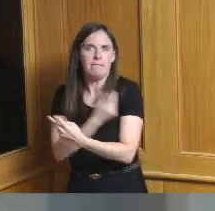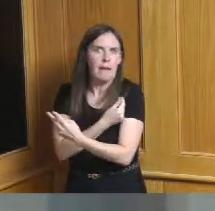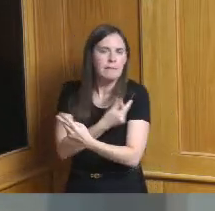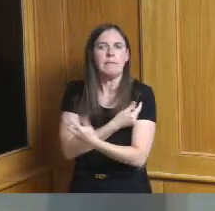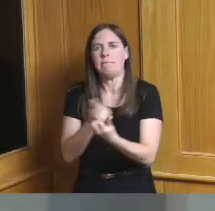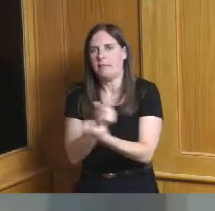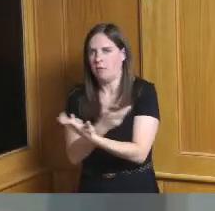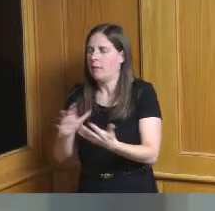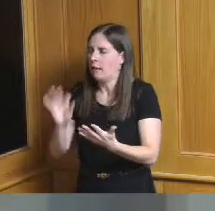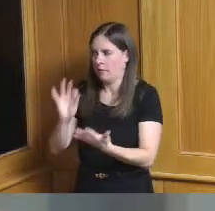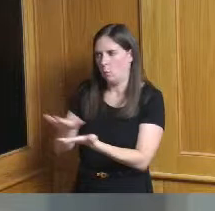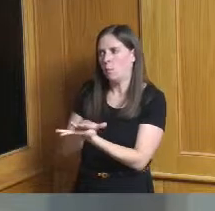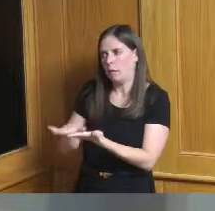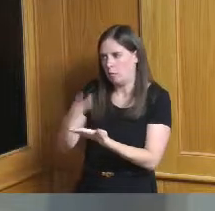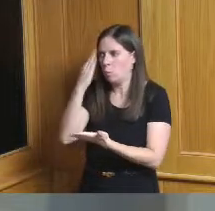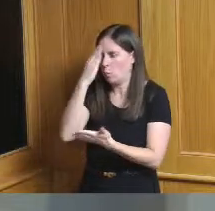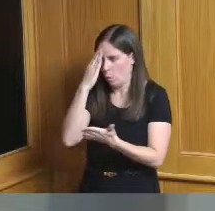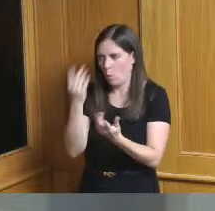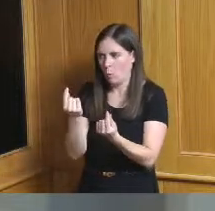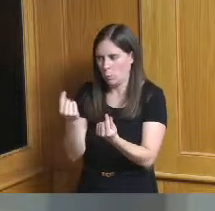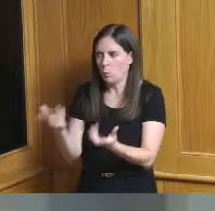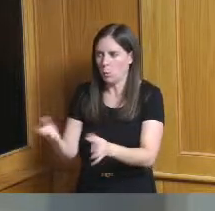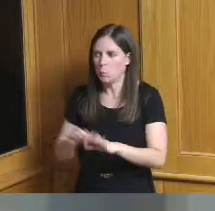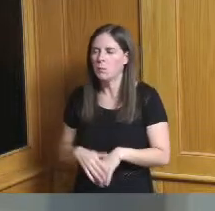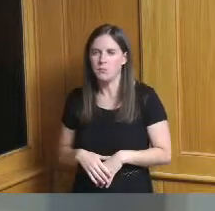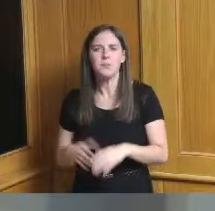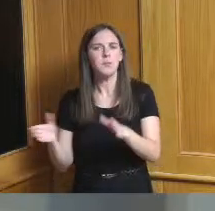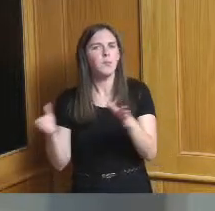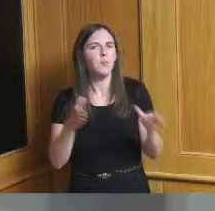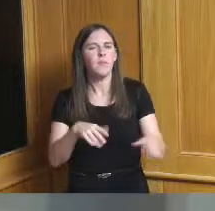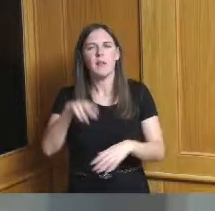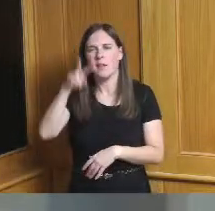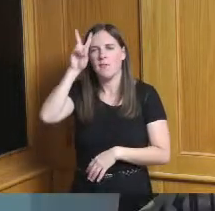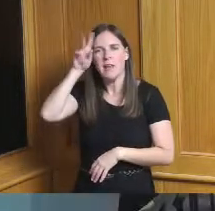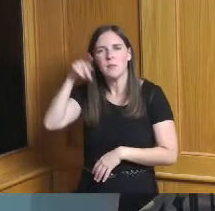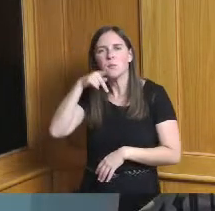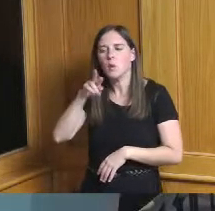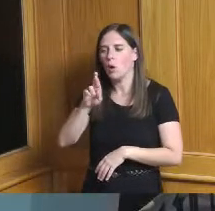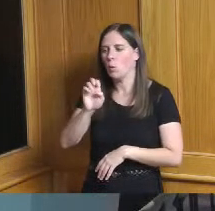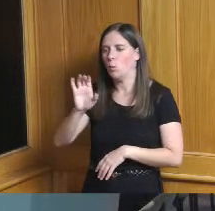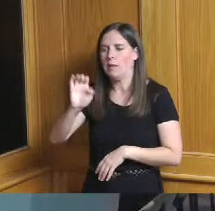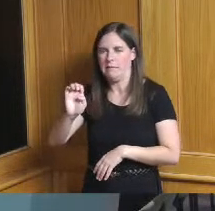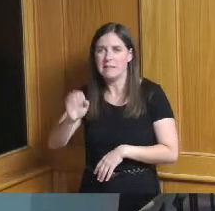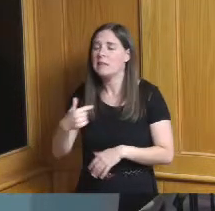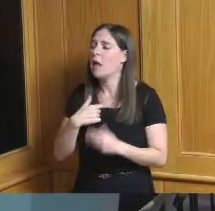read that so absolutely Vice President recently I just wanted to highlight to the booster